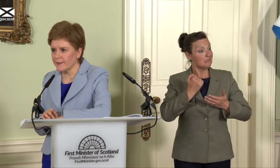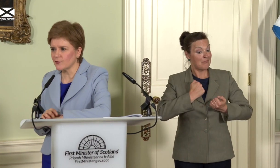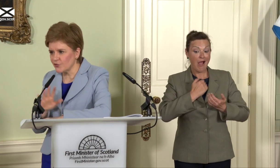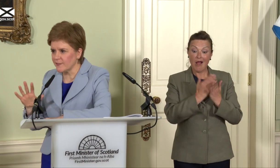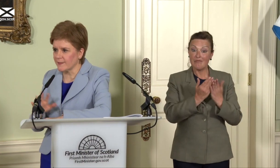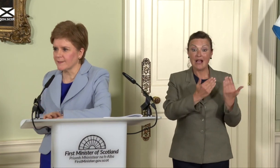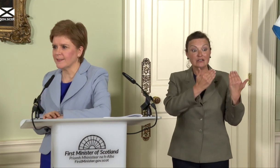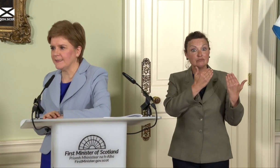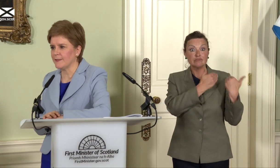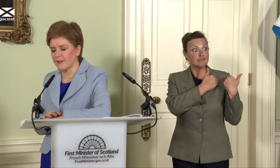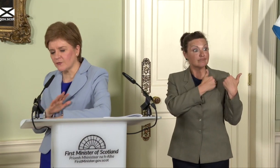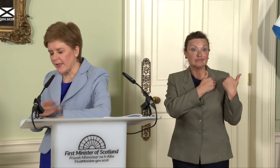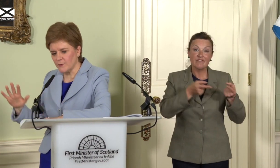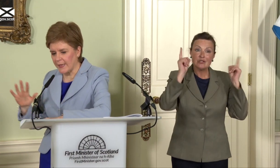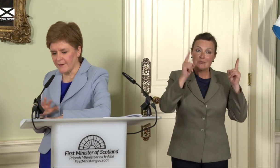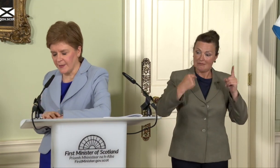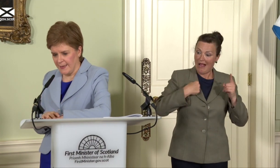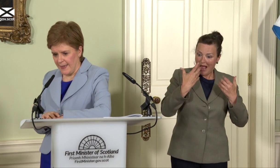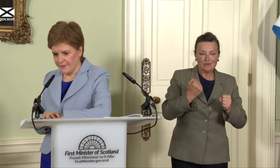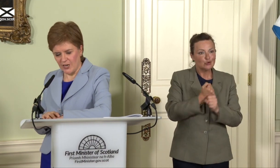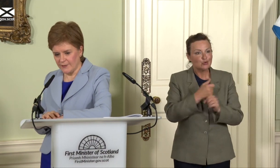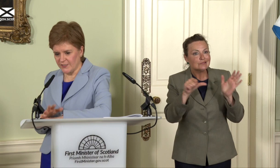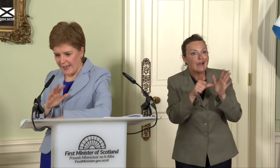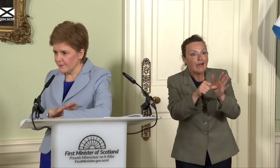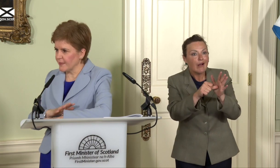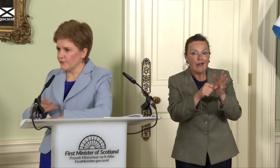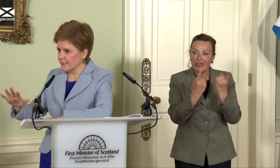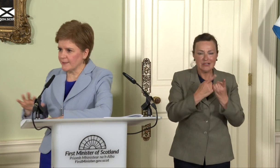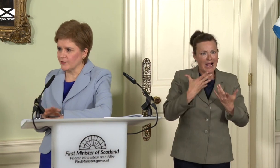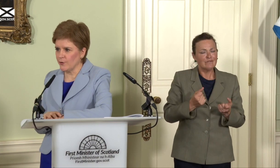not just the easy things, so yes, we have the challenges that I’ve set out today that you have